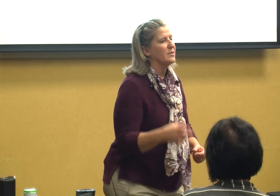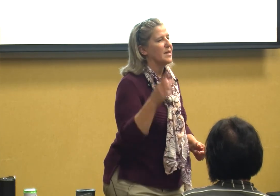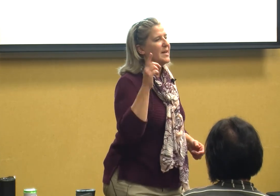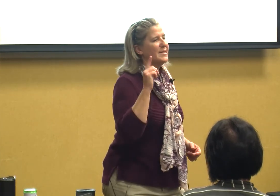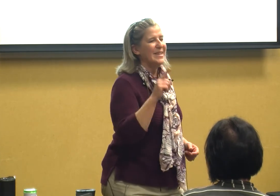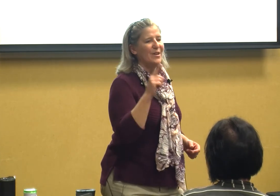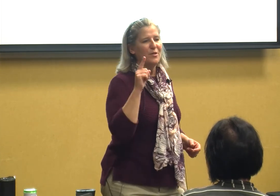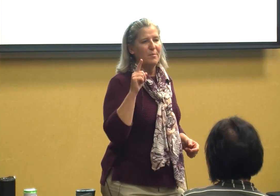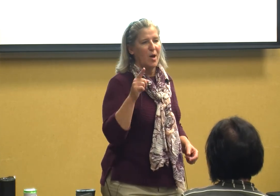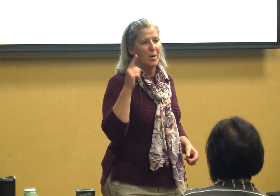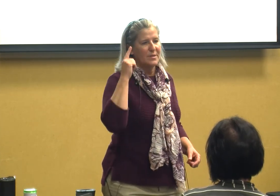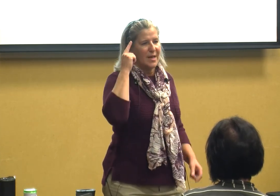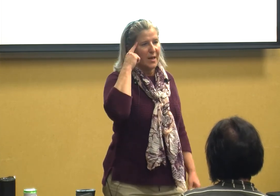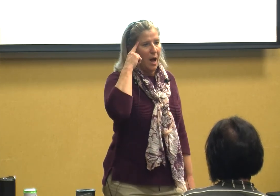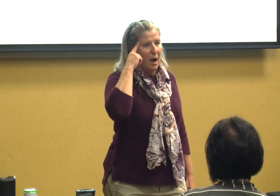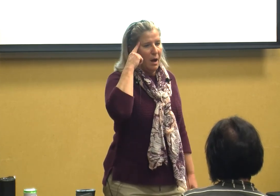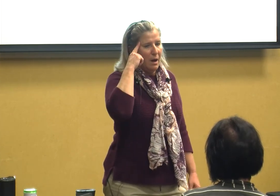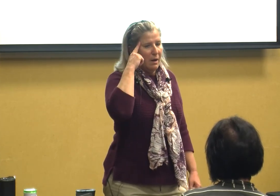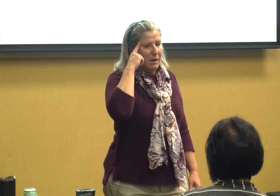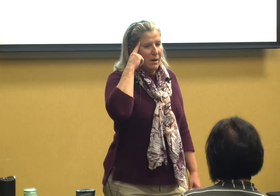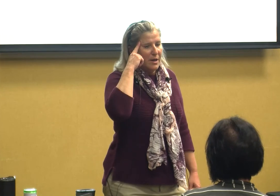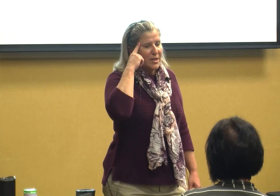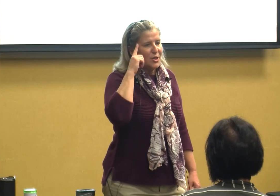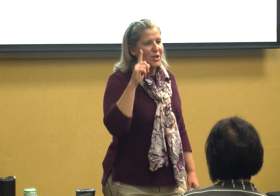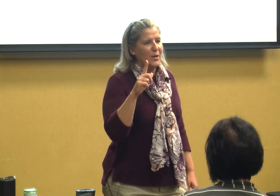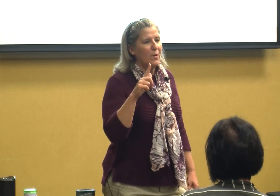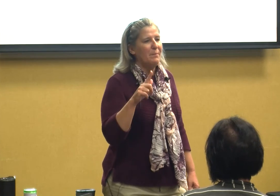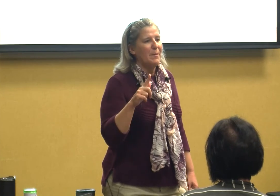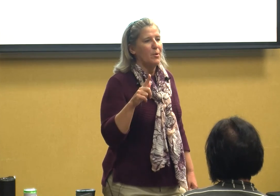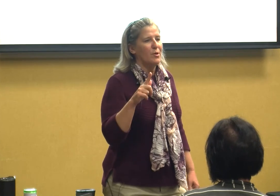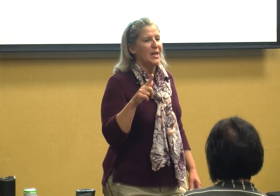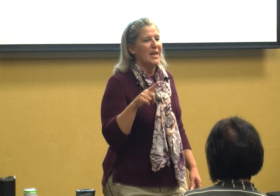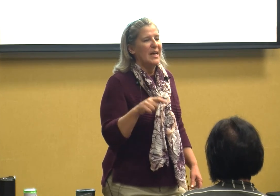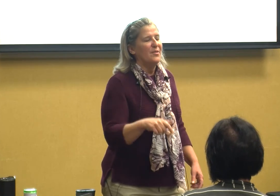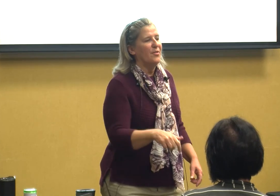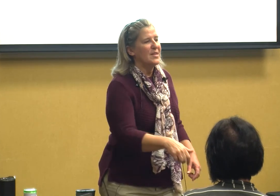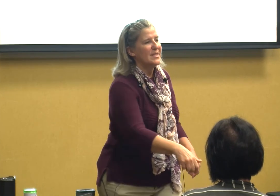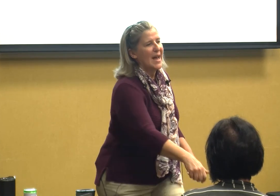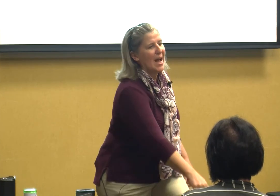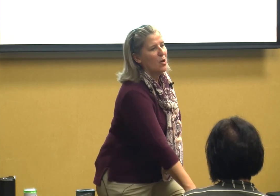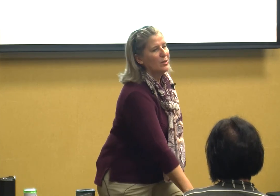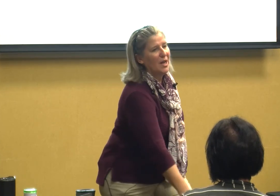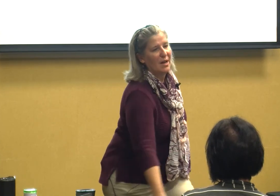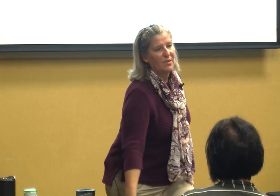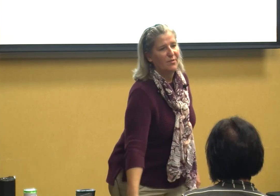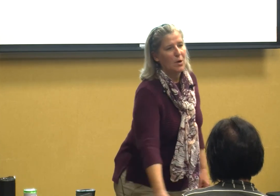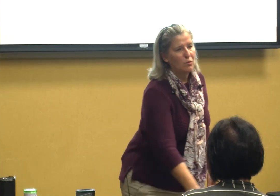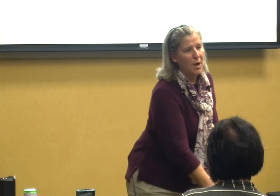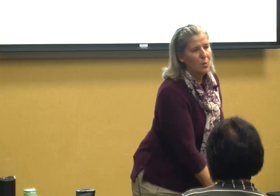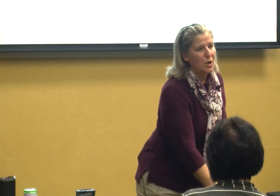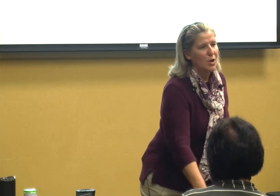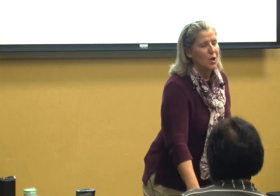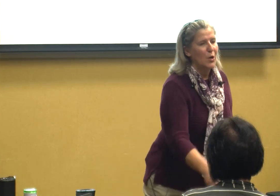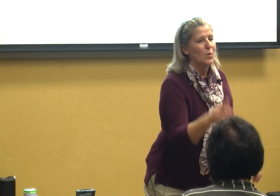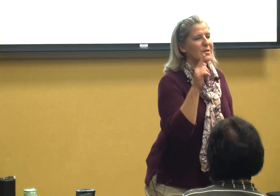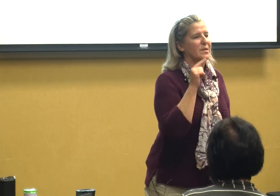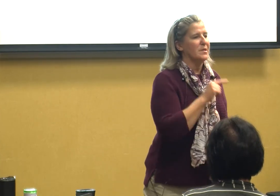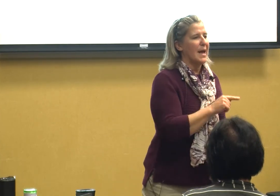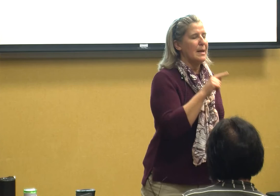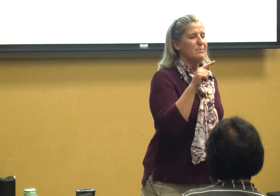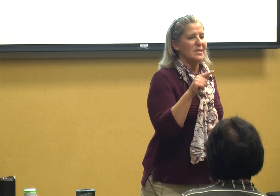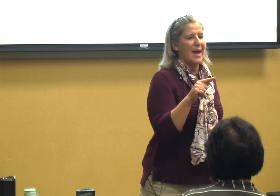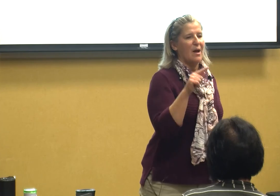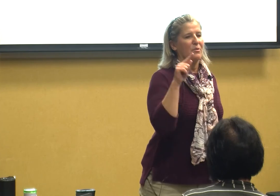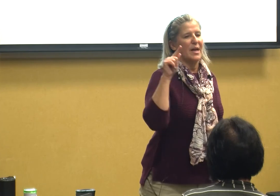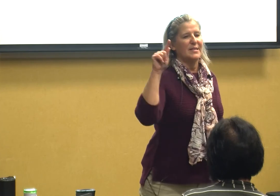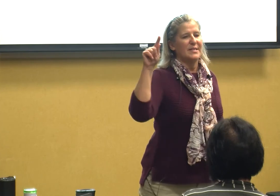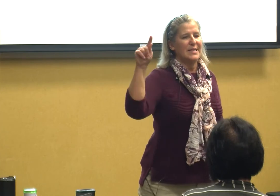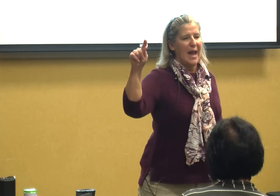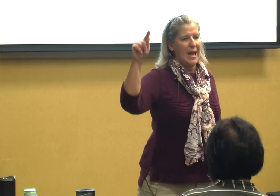until the mom said oh she remembered that the sound of the Velcro was the same sound as tape